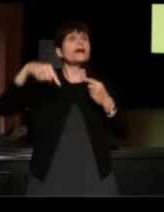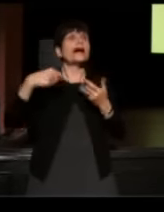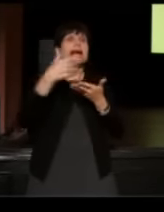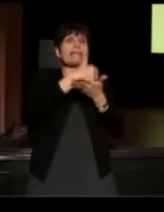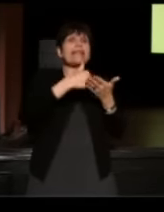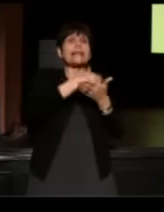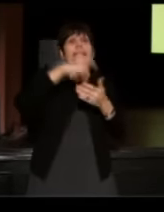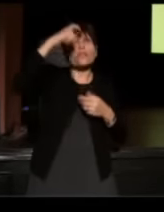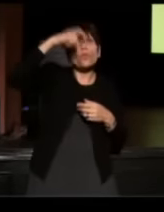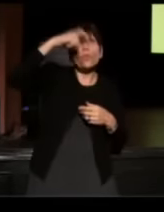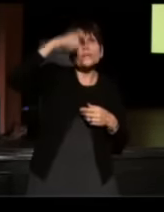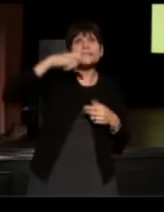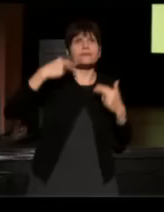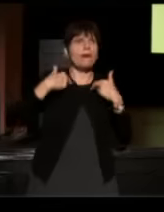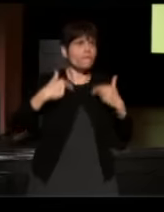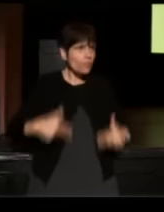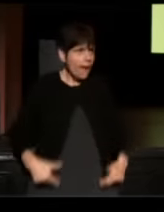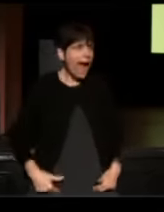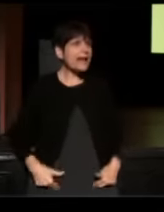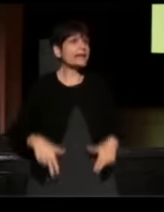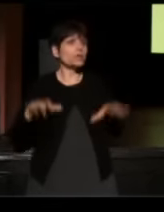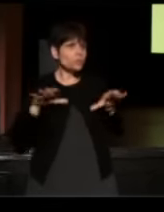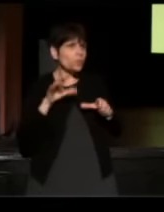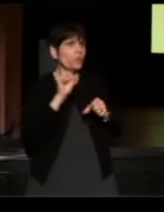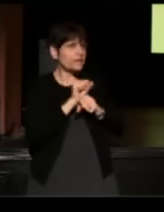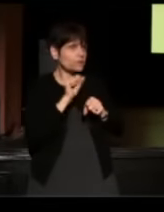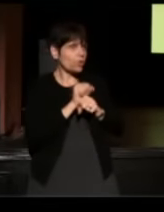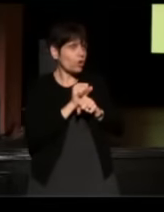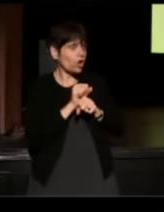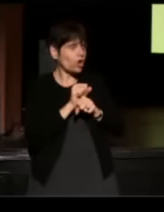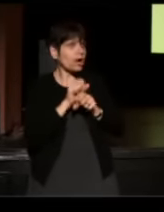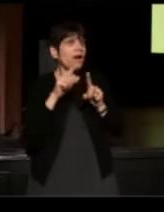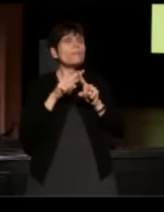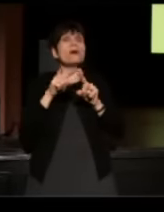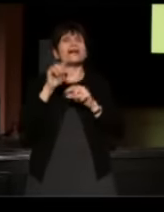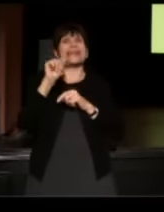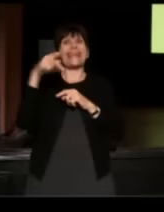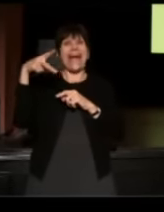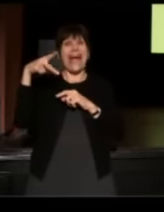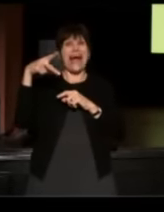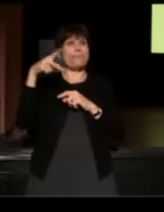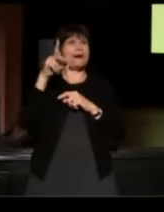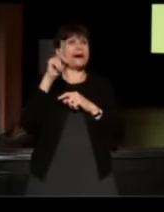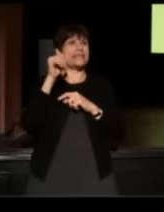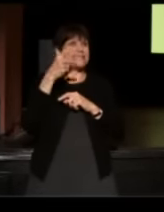these amazing human beings who do this work. But we created an app which is kind of a digital facilitator,